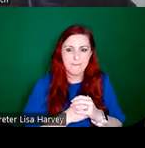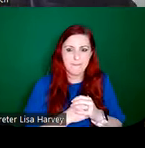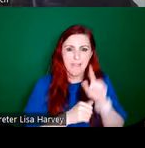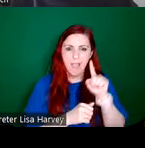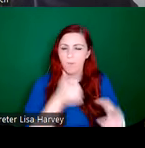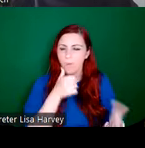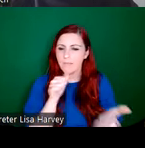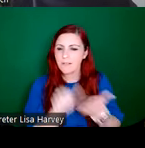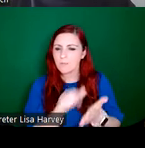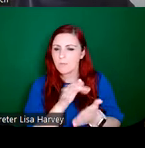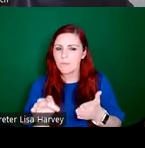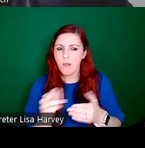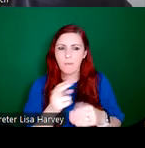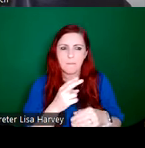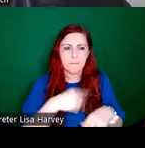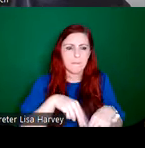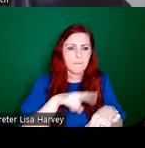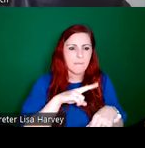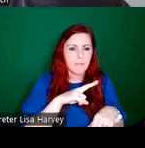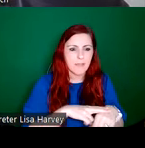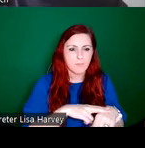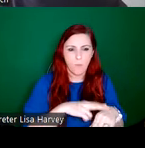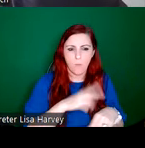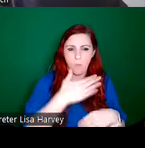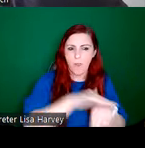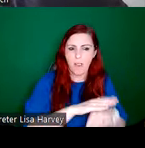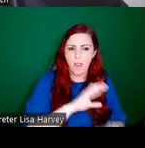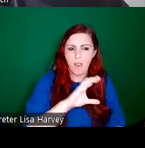Library of Ireland where Horace Plunkett writes to Sarah Purser in 1930, "Next